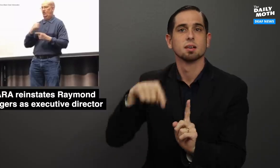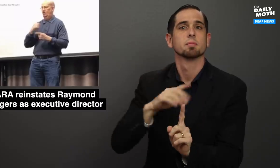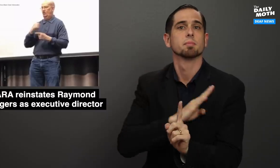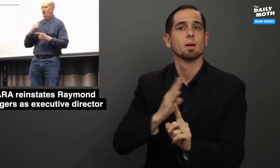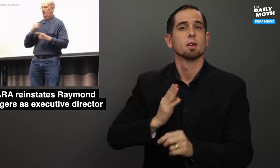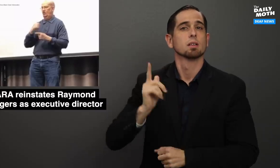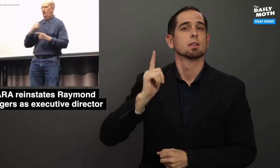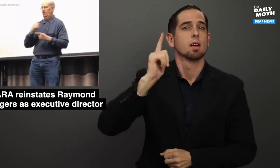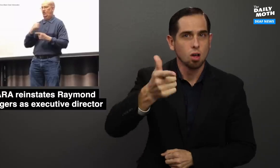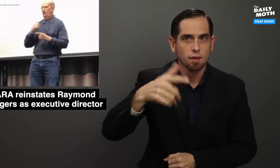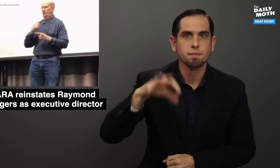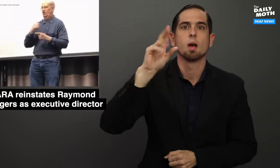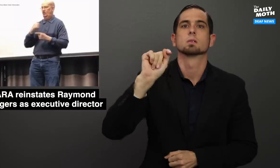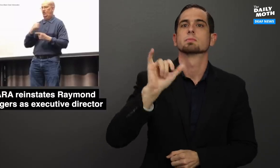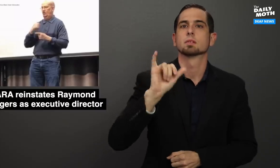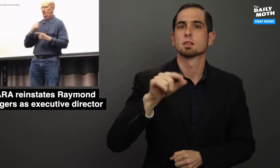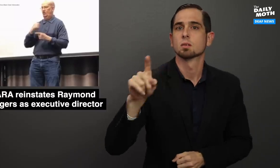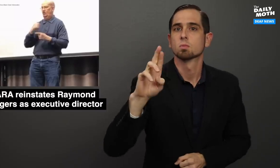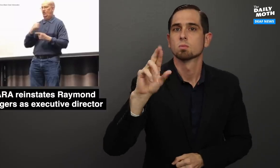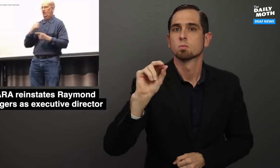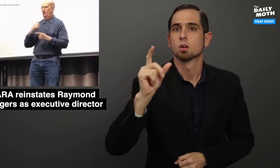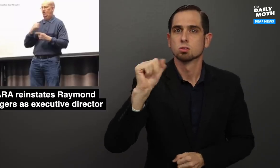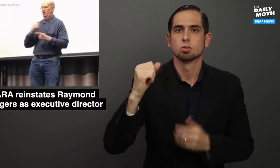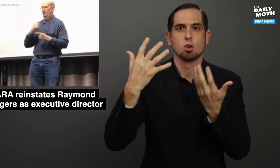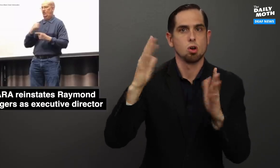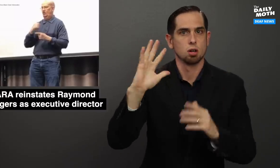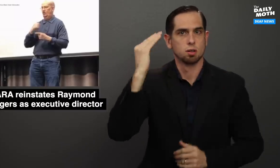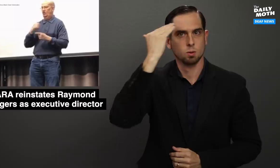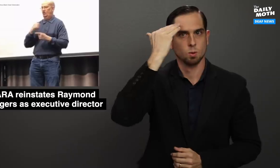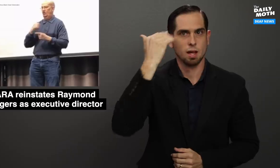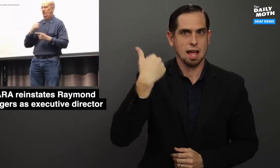the board later found out that Rodgers already knew there was